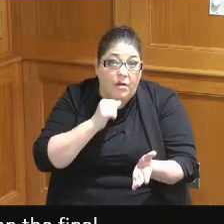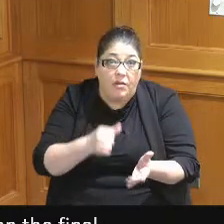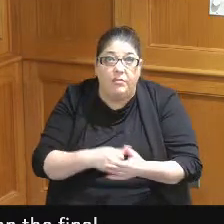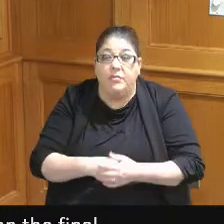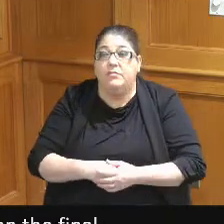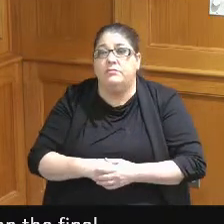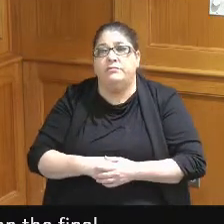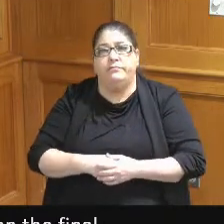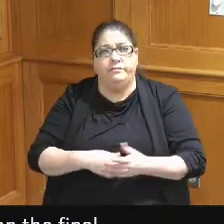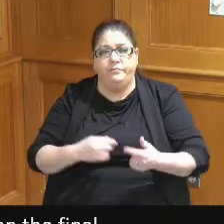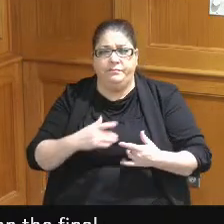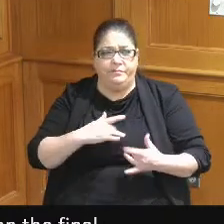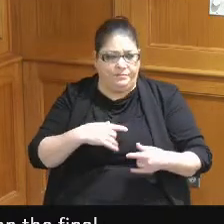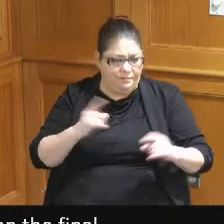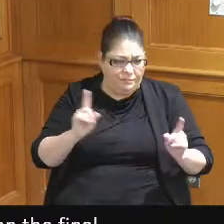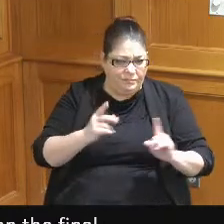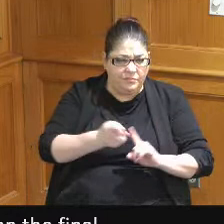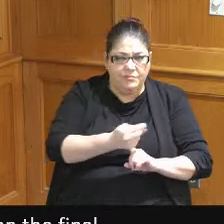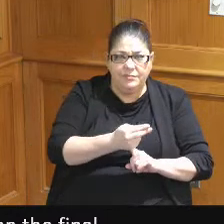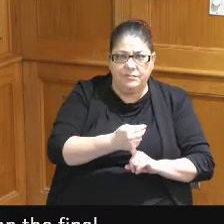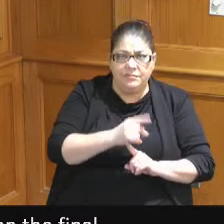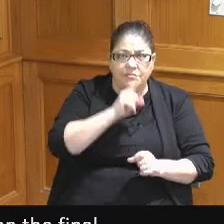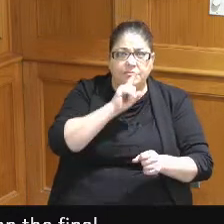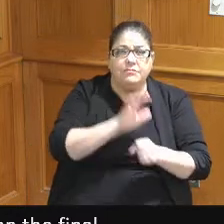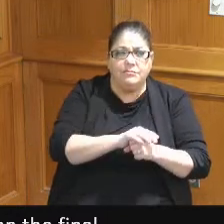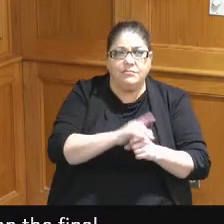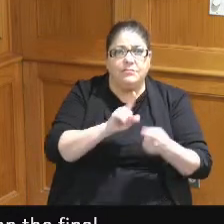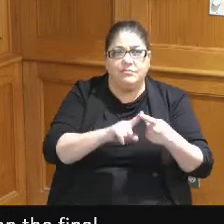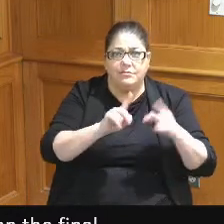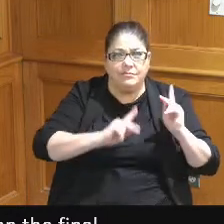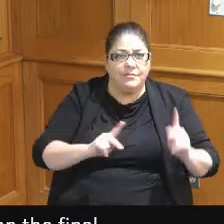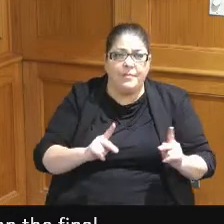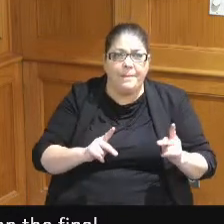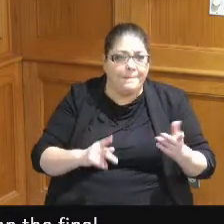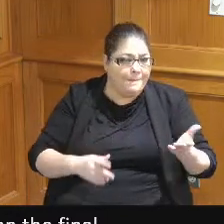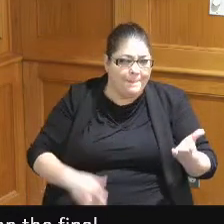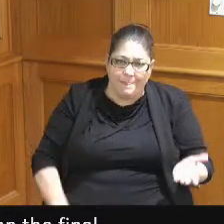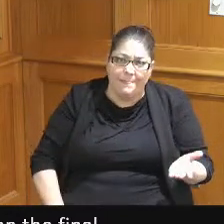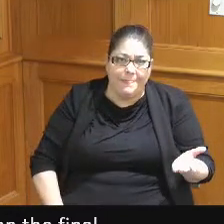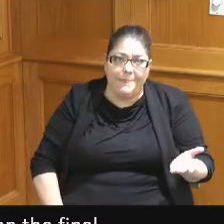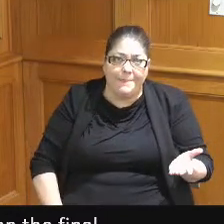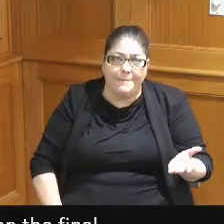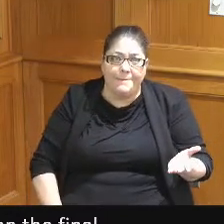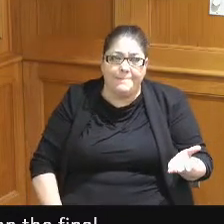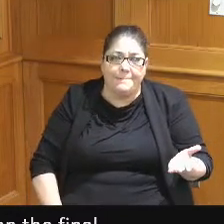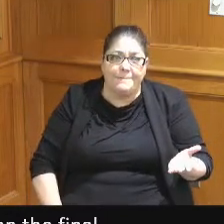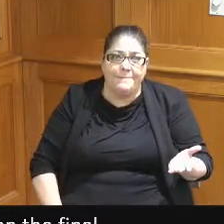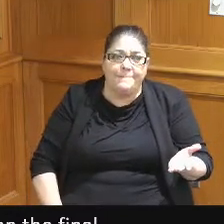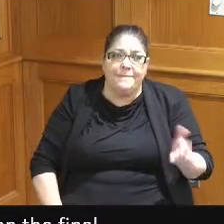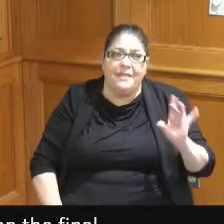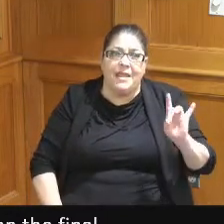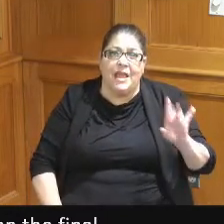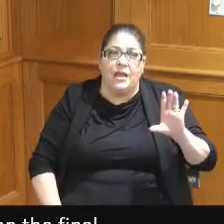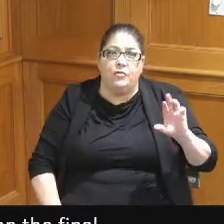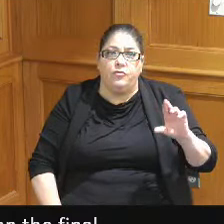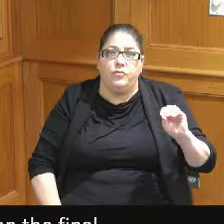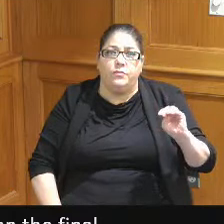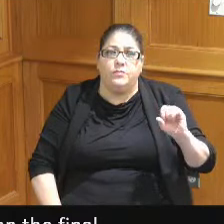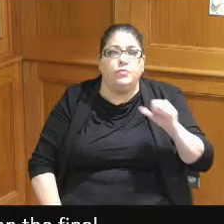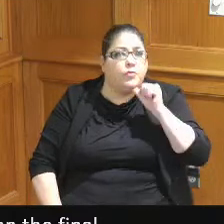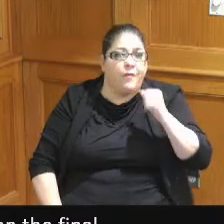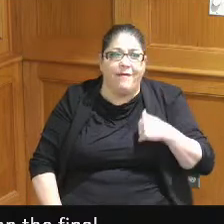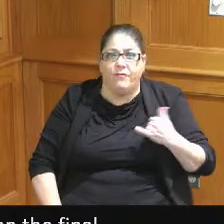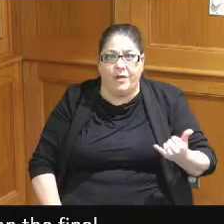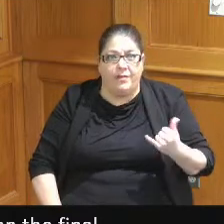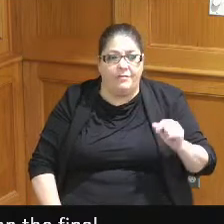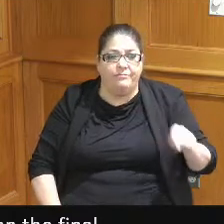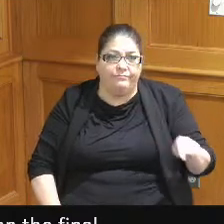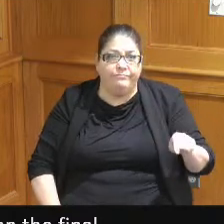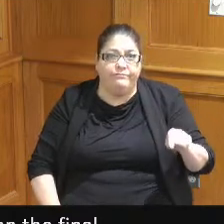this hotel this is what we promised the people this is 800 rooms we don't have this is affecting